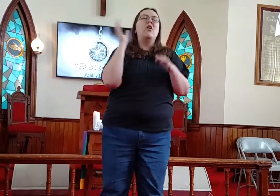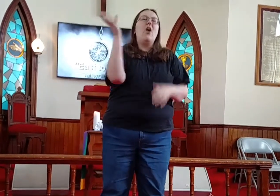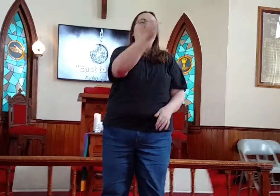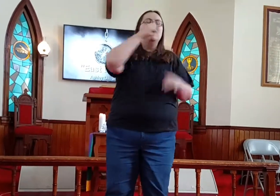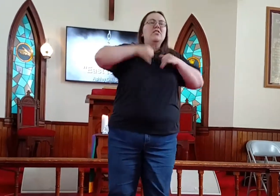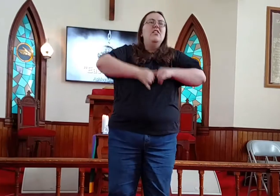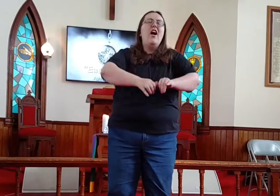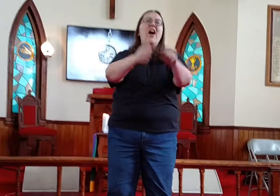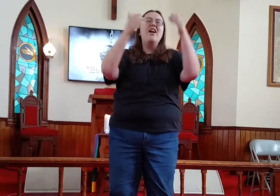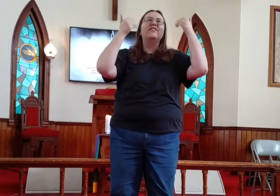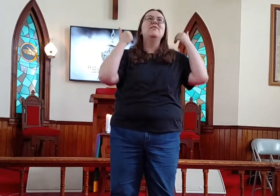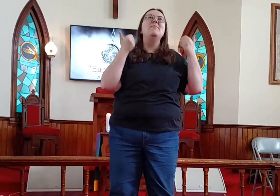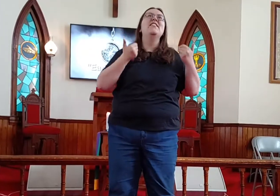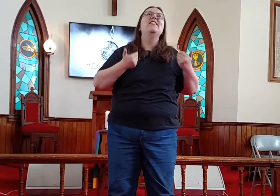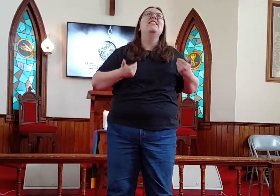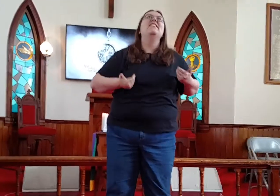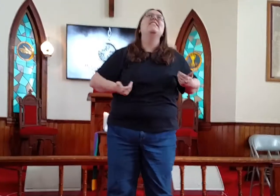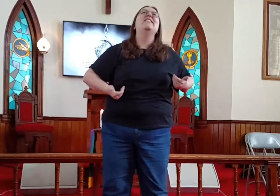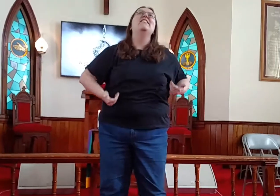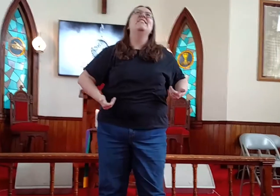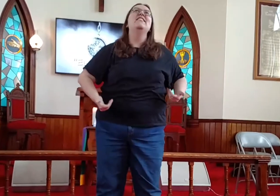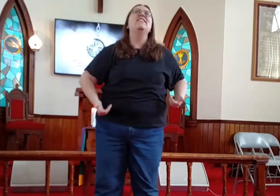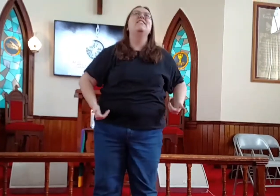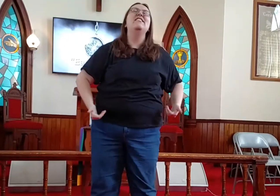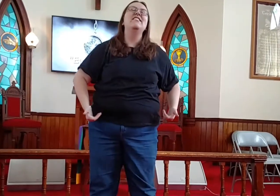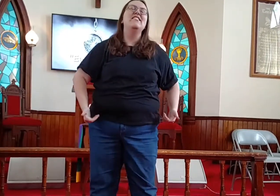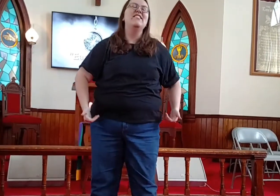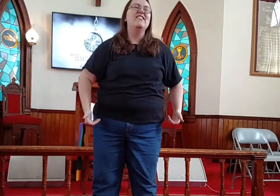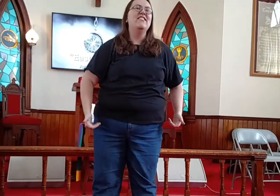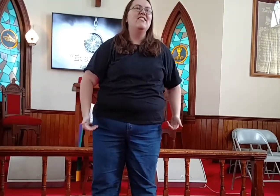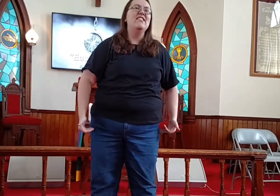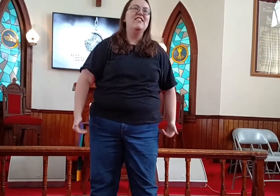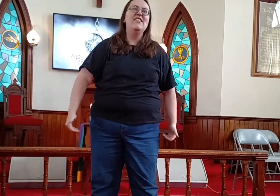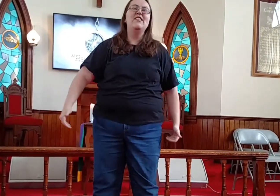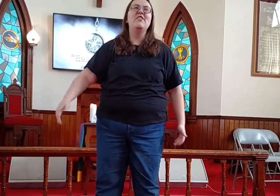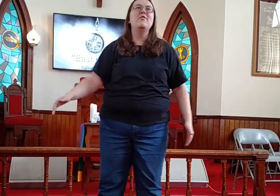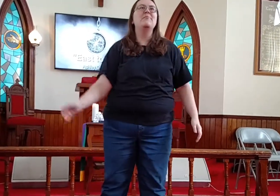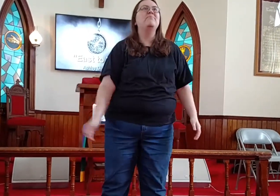You're holding on to me